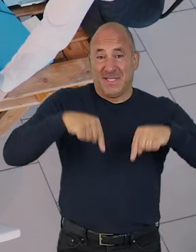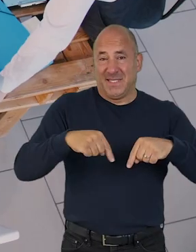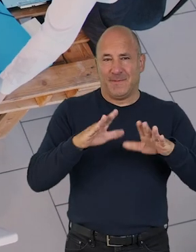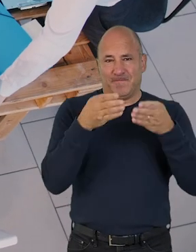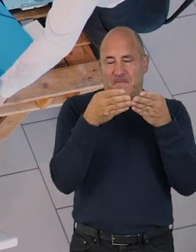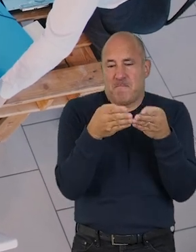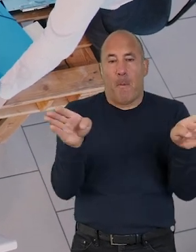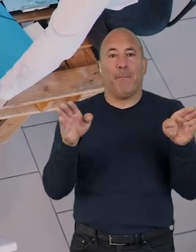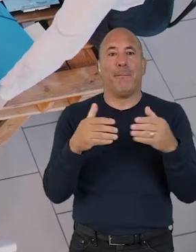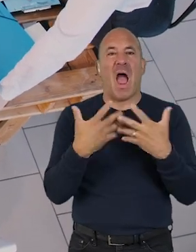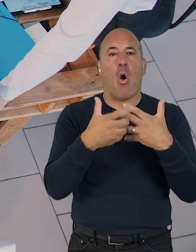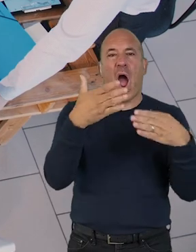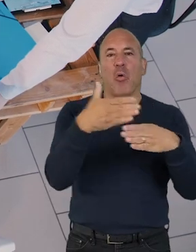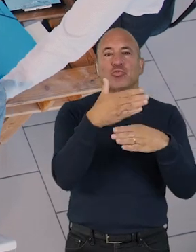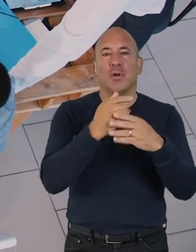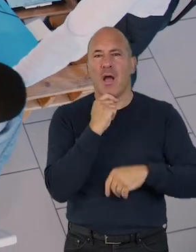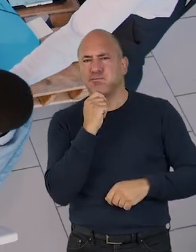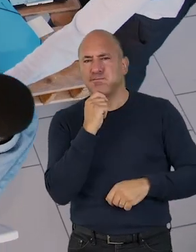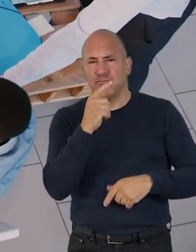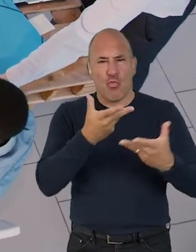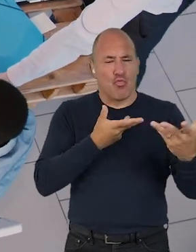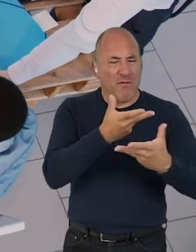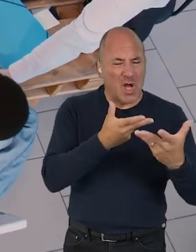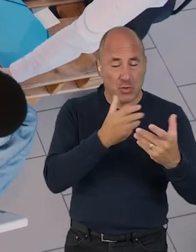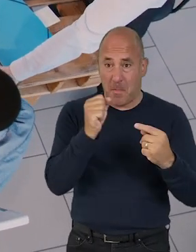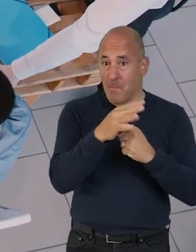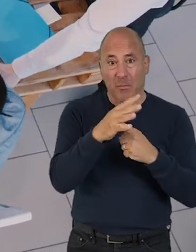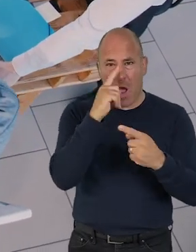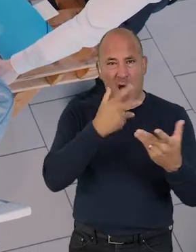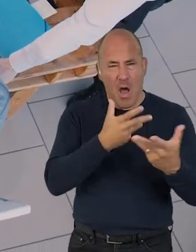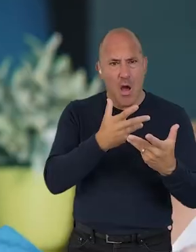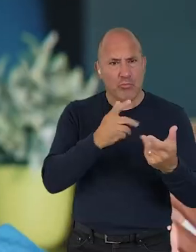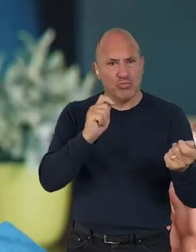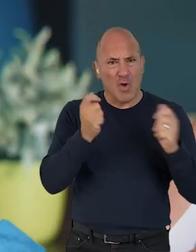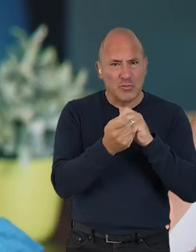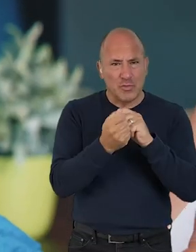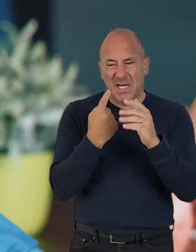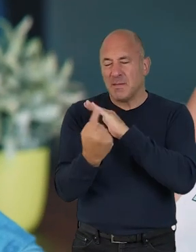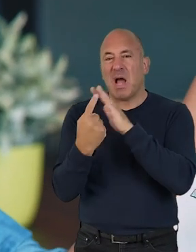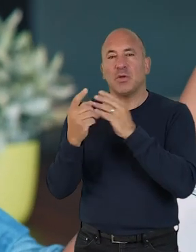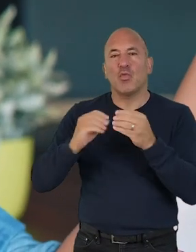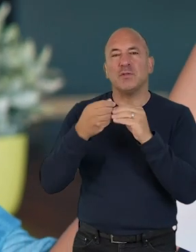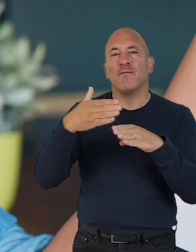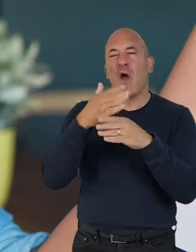This tool kit takes a broader approach to climate action, considering how things like conversation can be vital in dynamic